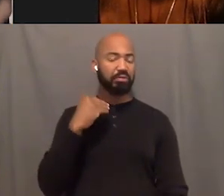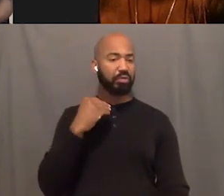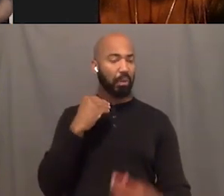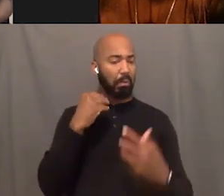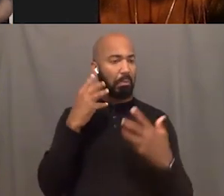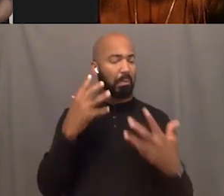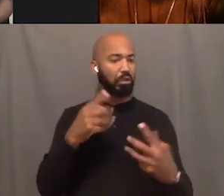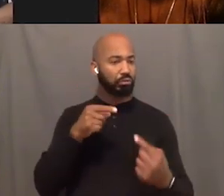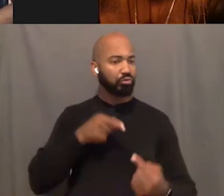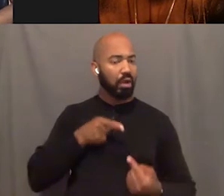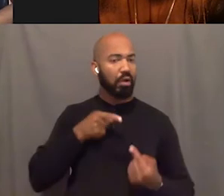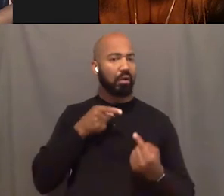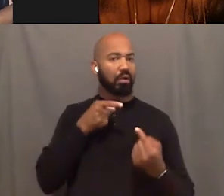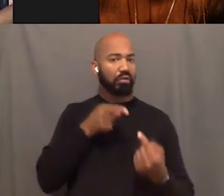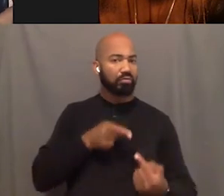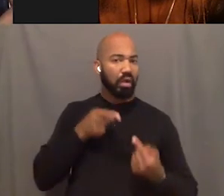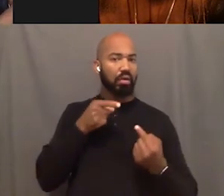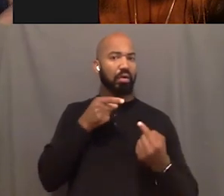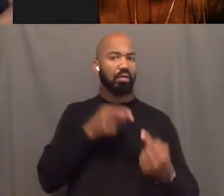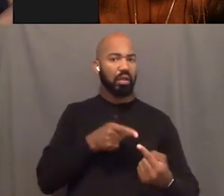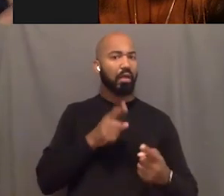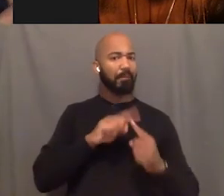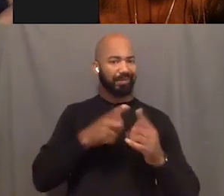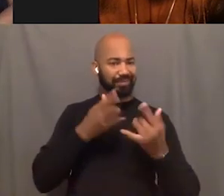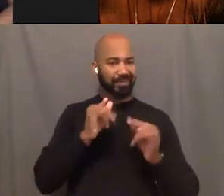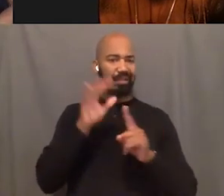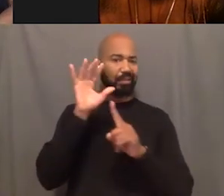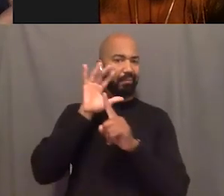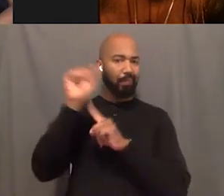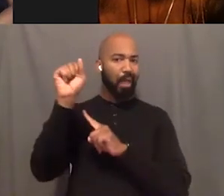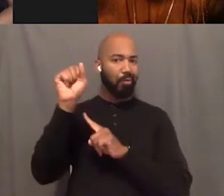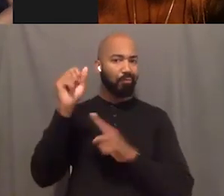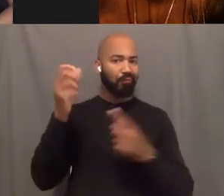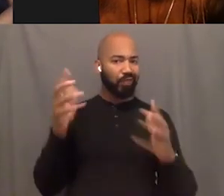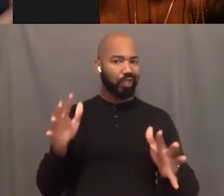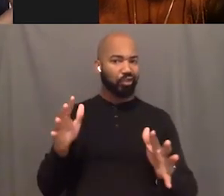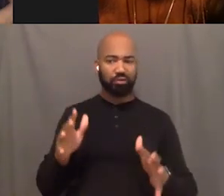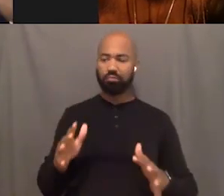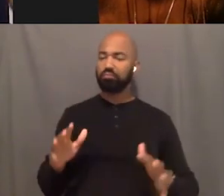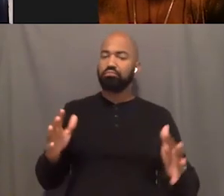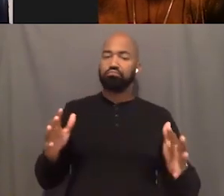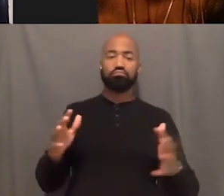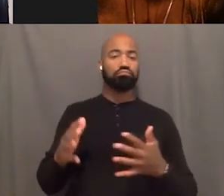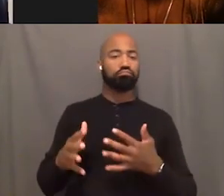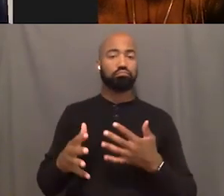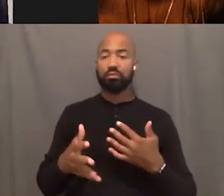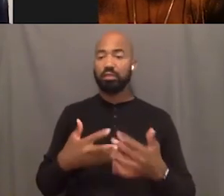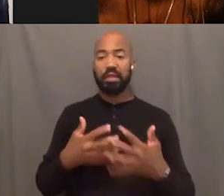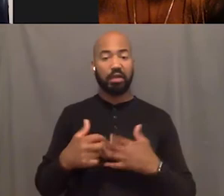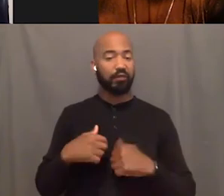So there is no excuses just because it's tough. Just because it's hard. Just because life threw you this.